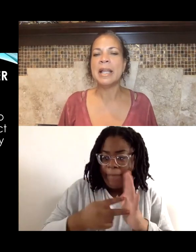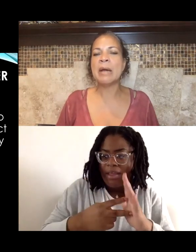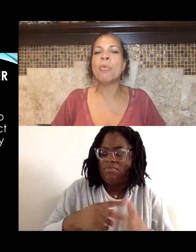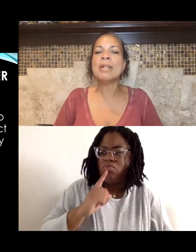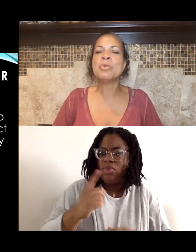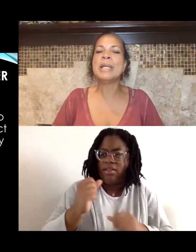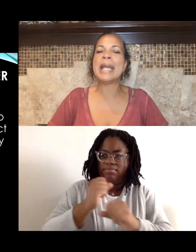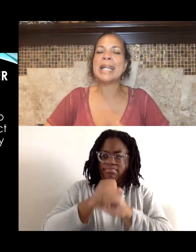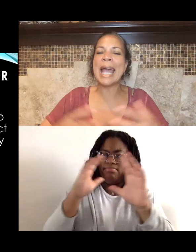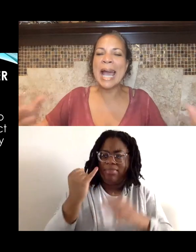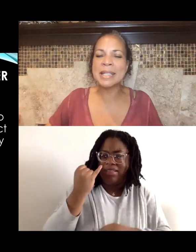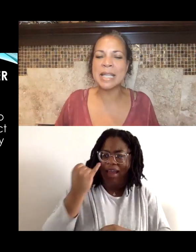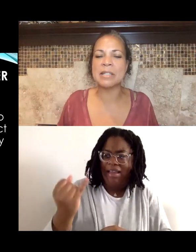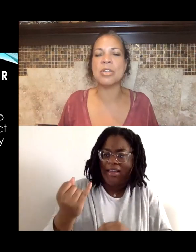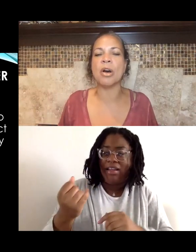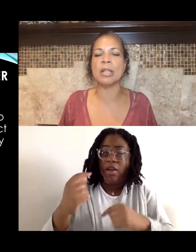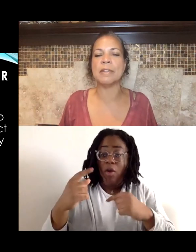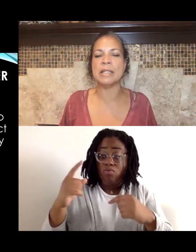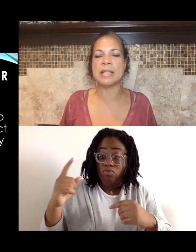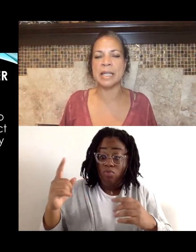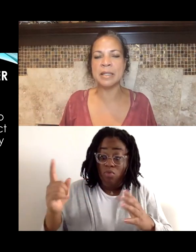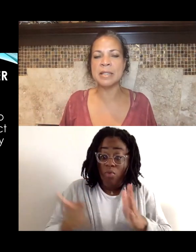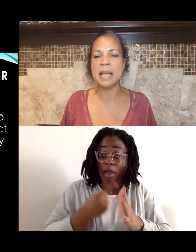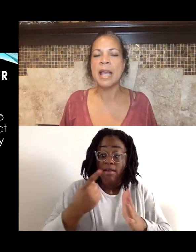that once we gain access to all of these things,